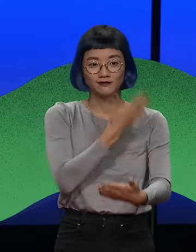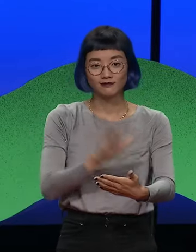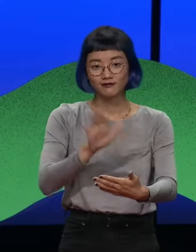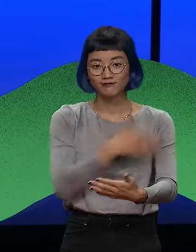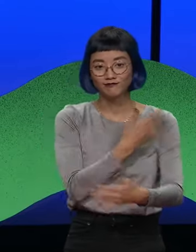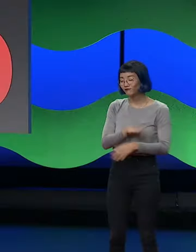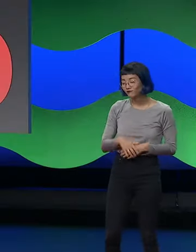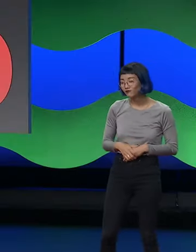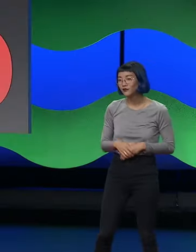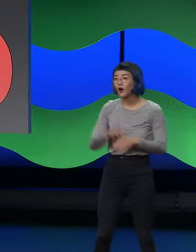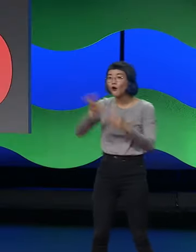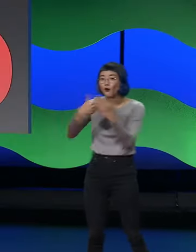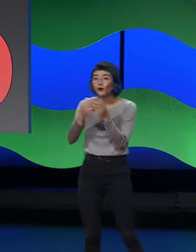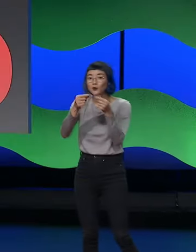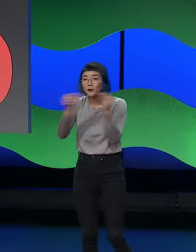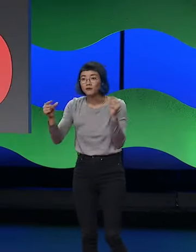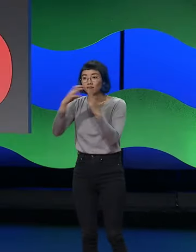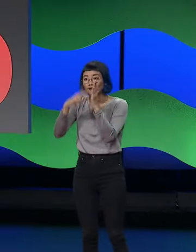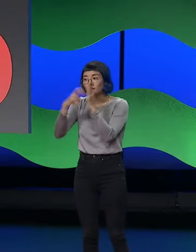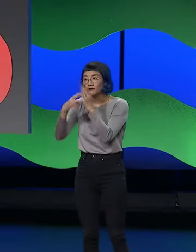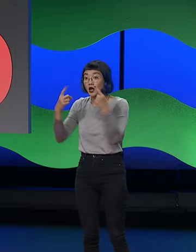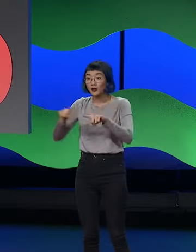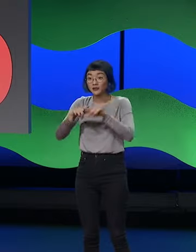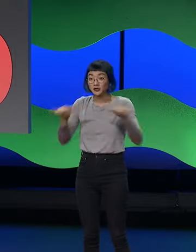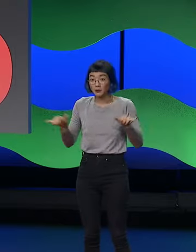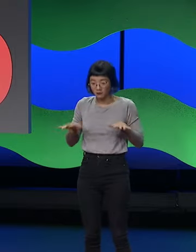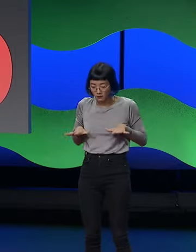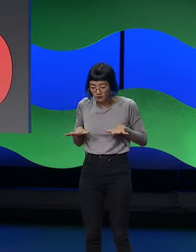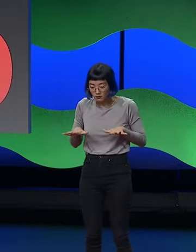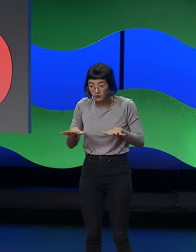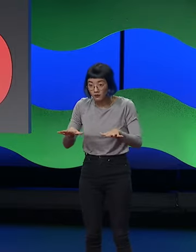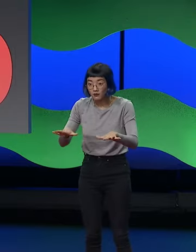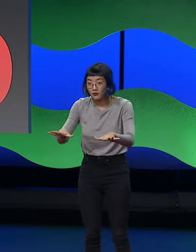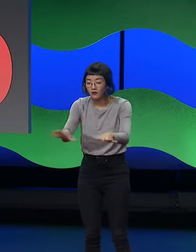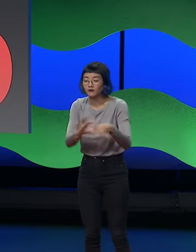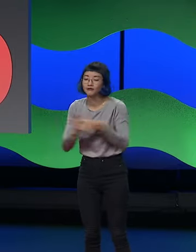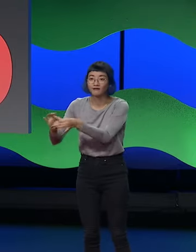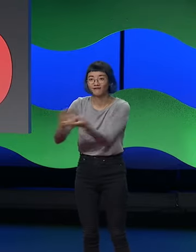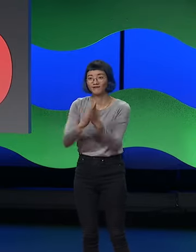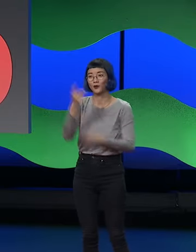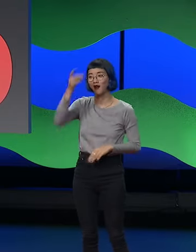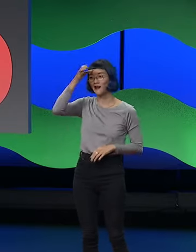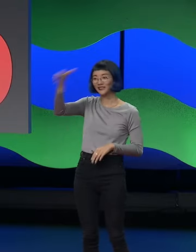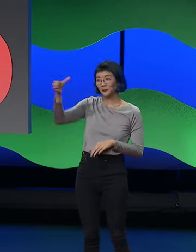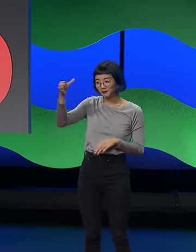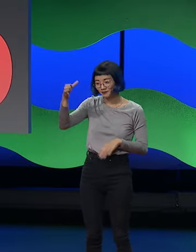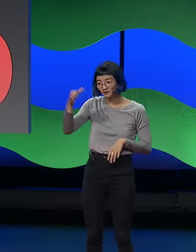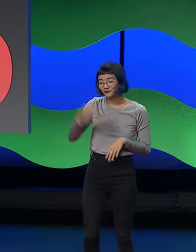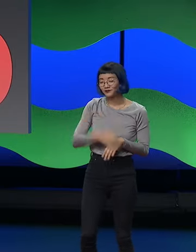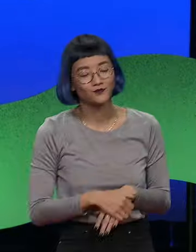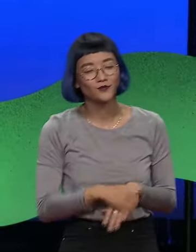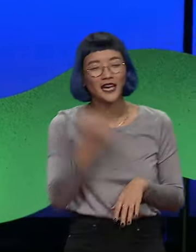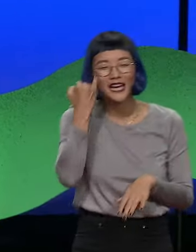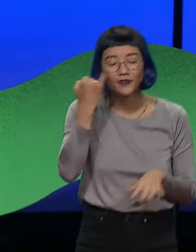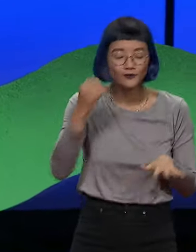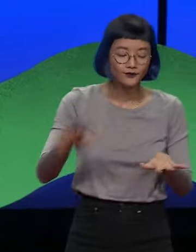10 fingers need to come down simultaneously to express a clear concept or idea in ASL. If just